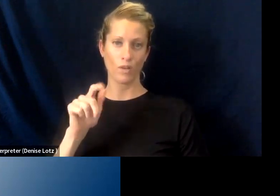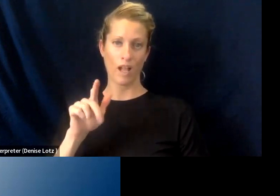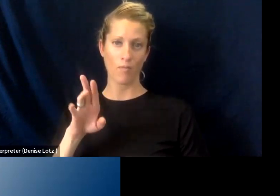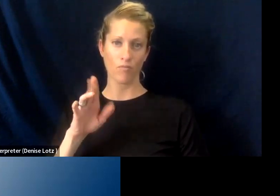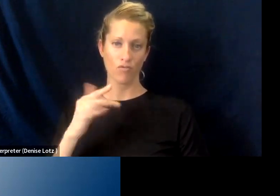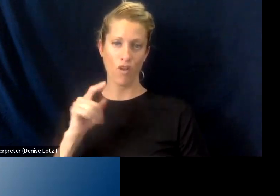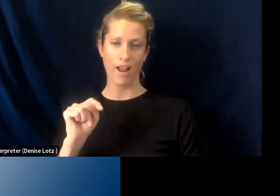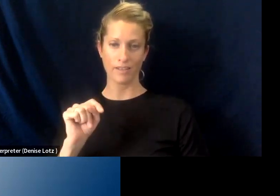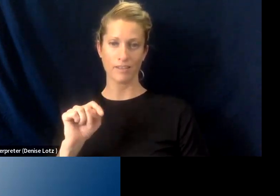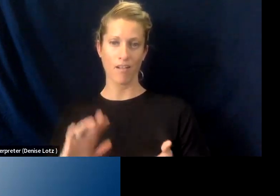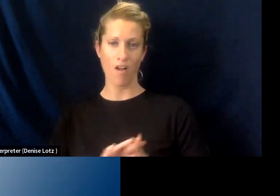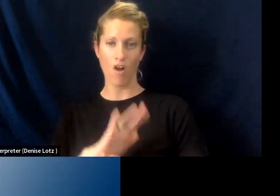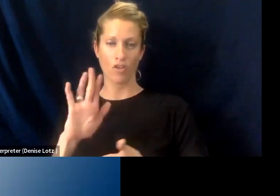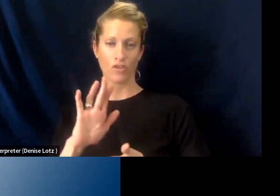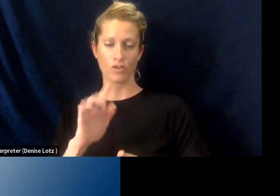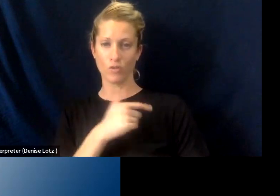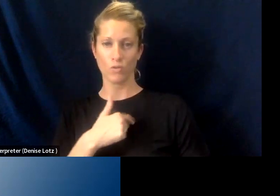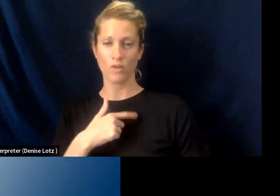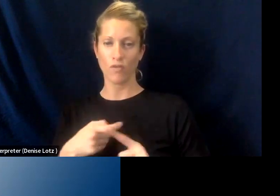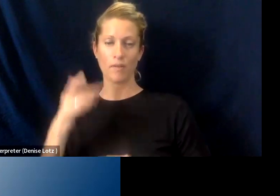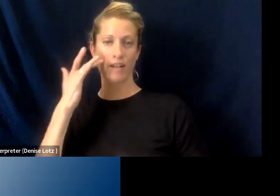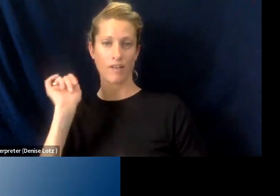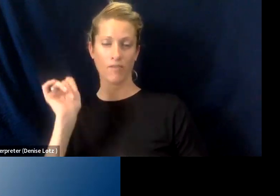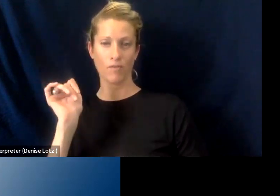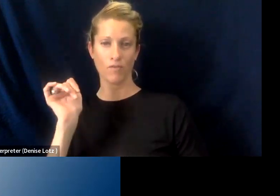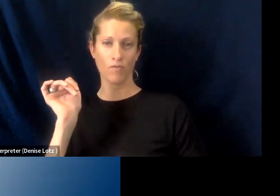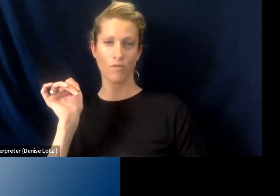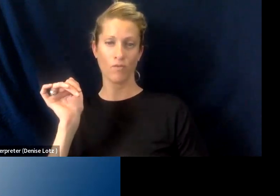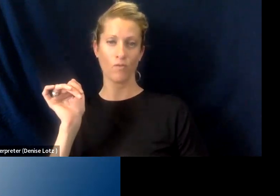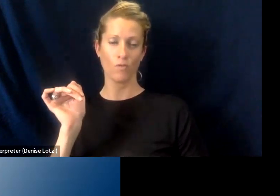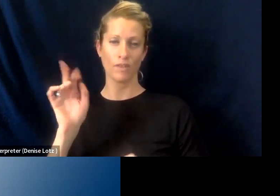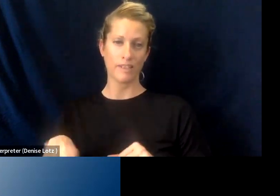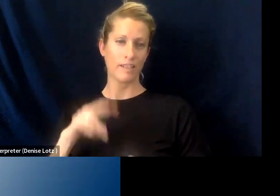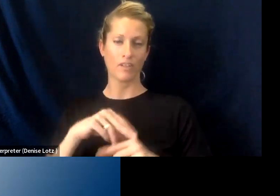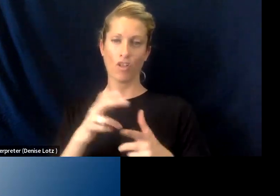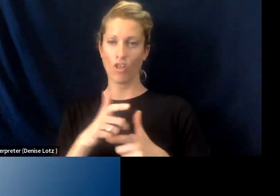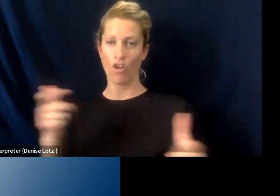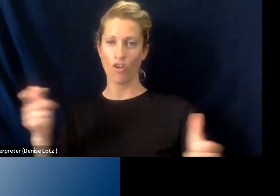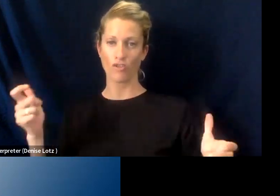Calbright is a part of California as the nation's largest community college system right?